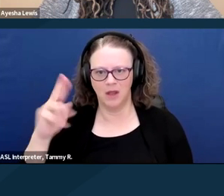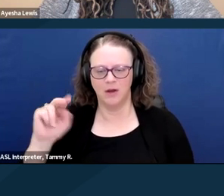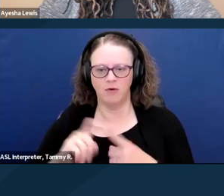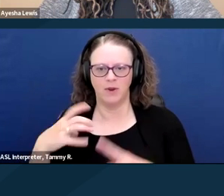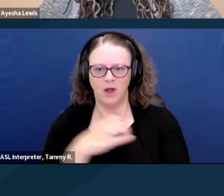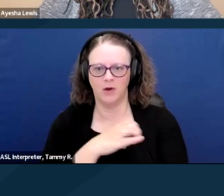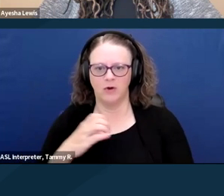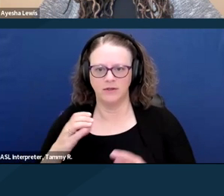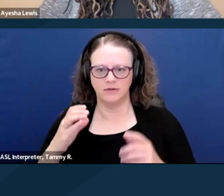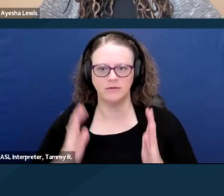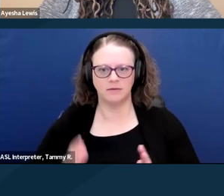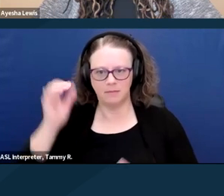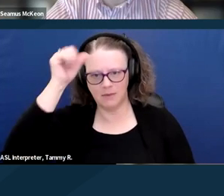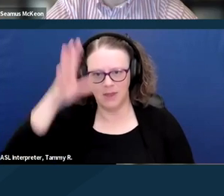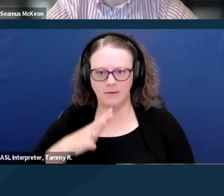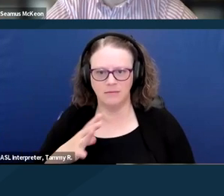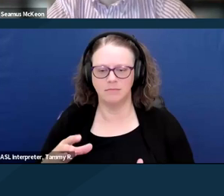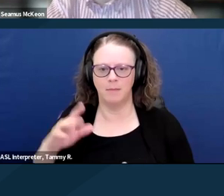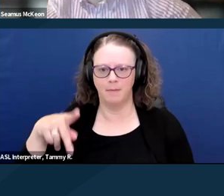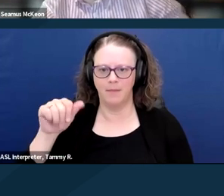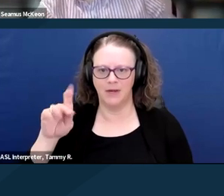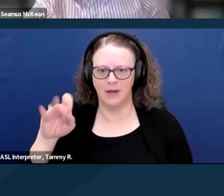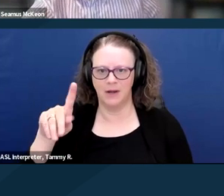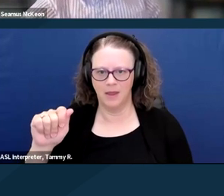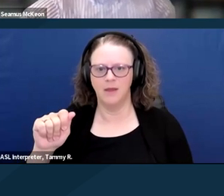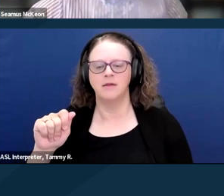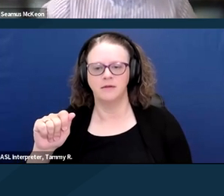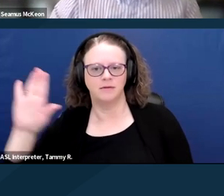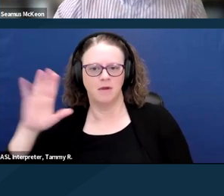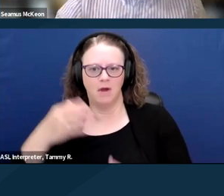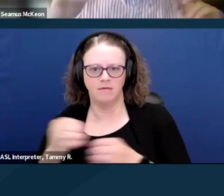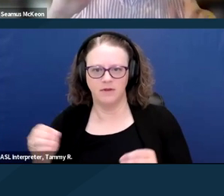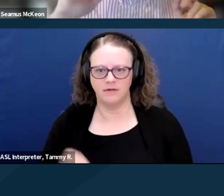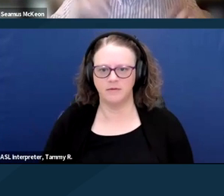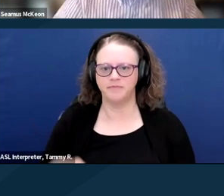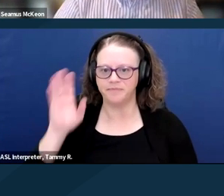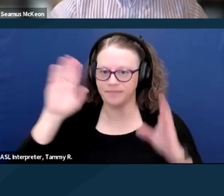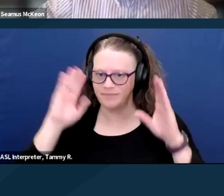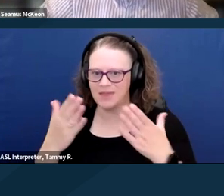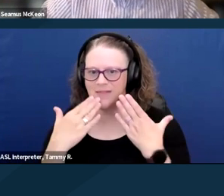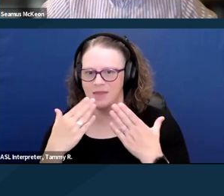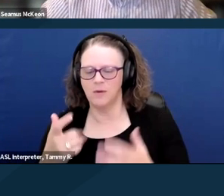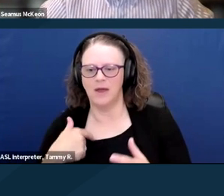Hi, everybody, and thank you so much, Ayesha. Please lemme know if you can't hear me. I'm relying on my Bluetooth having connected well.